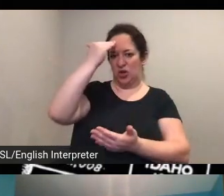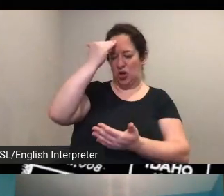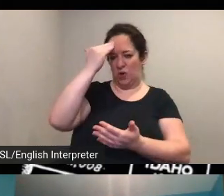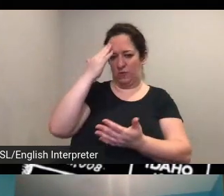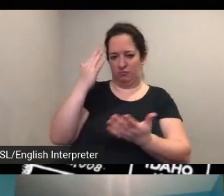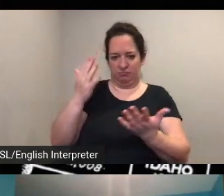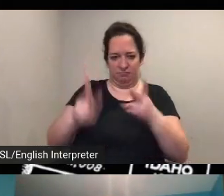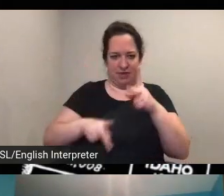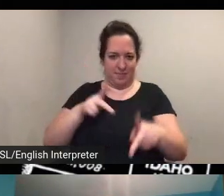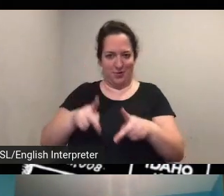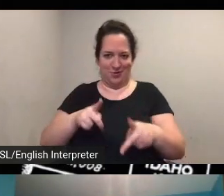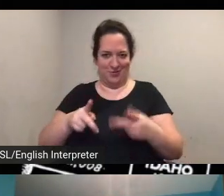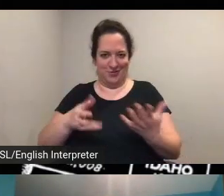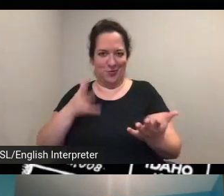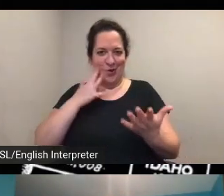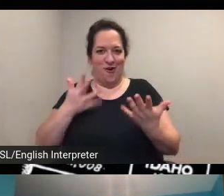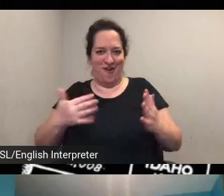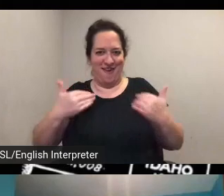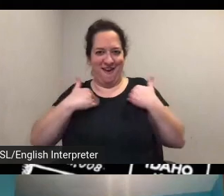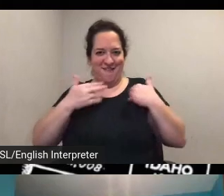that we've already got people in the audience thinking about how they're